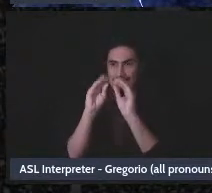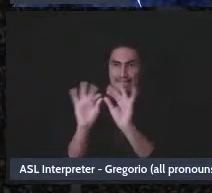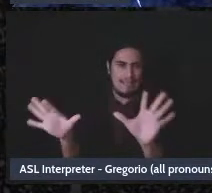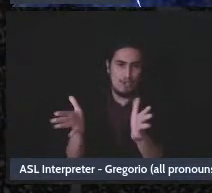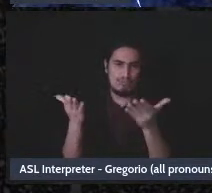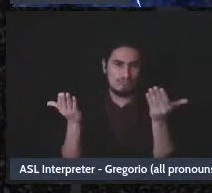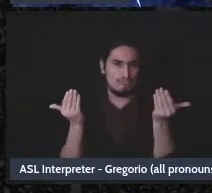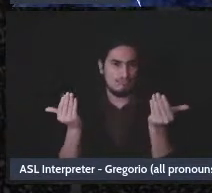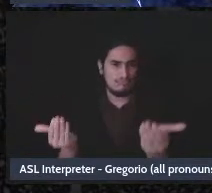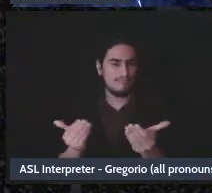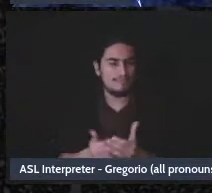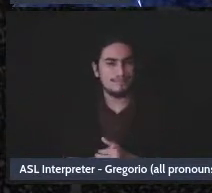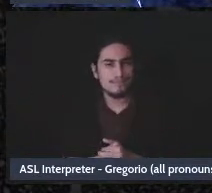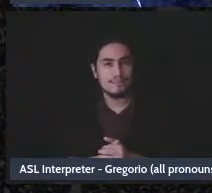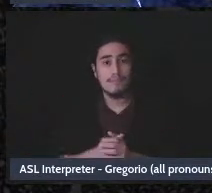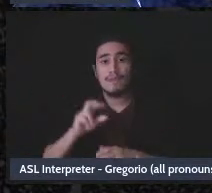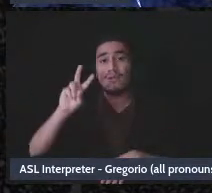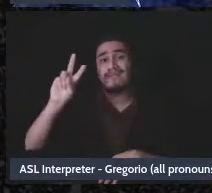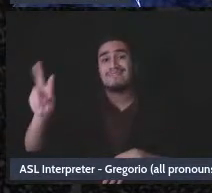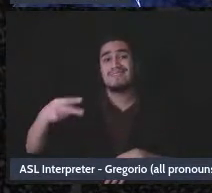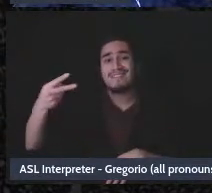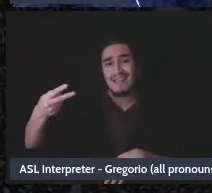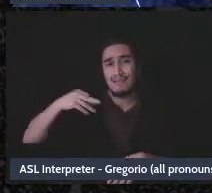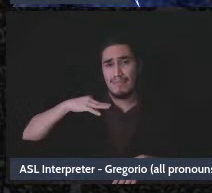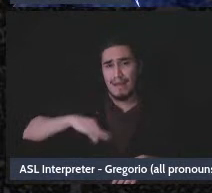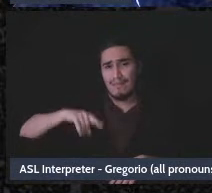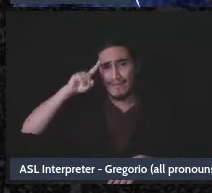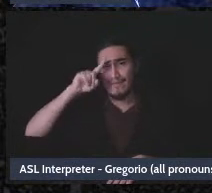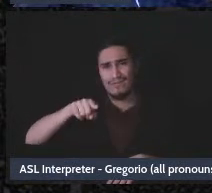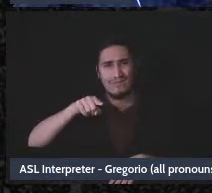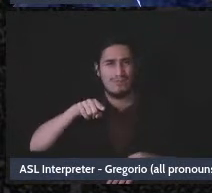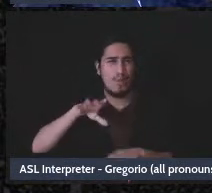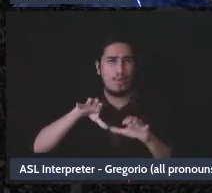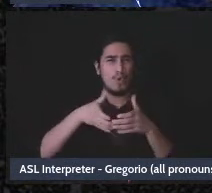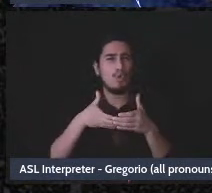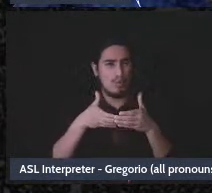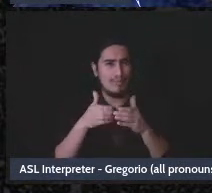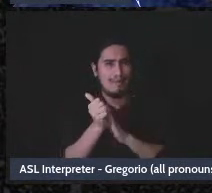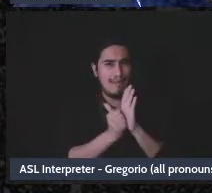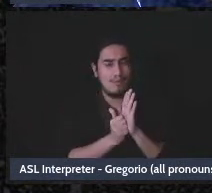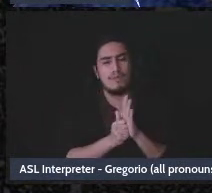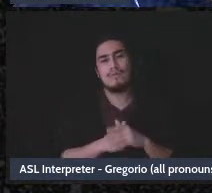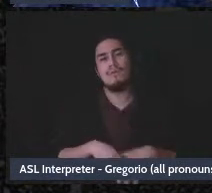The second benefit here is that some of that accountability question can go away,